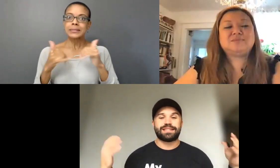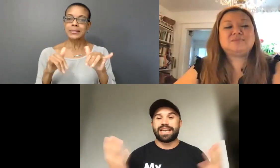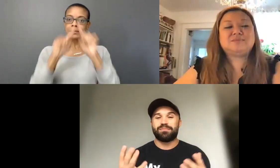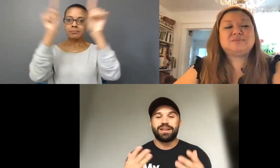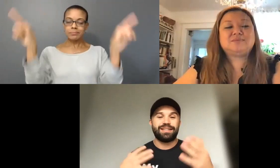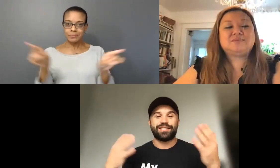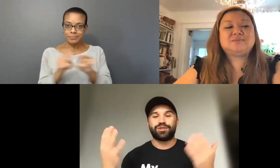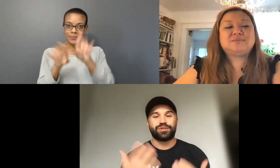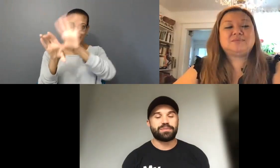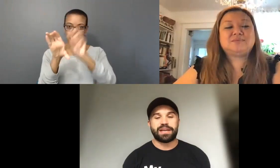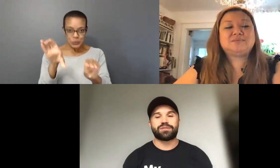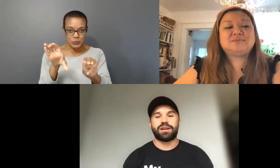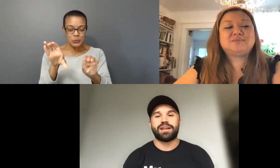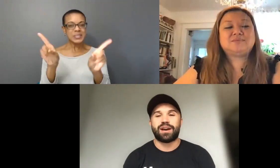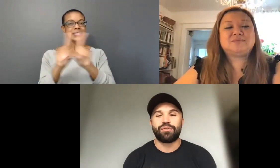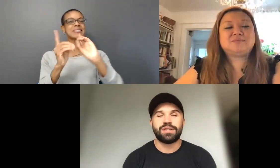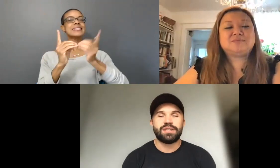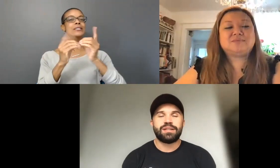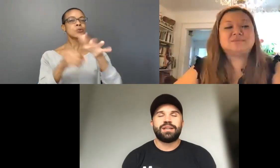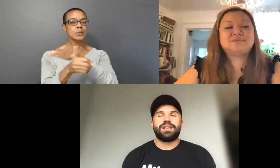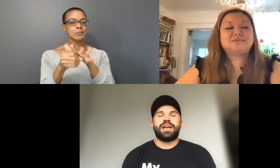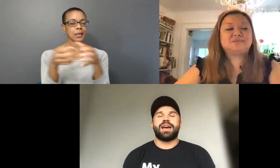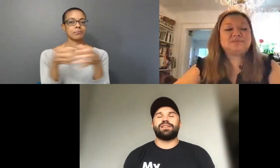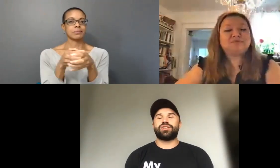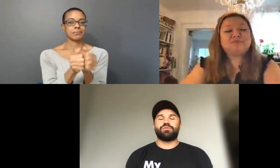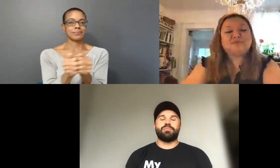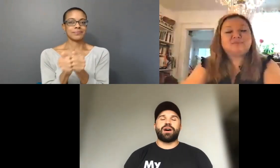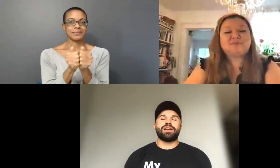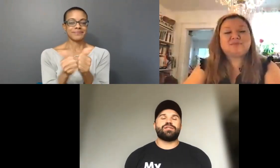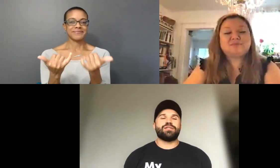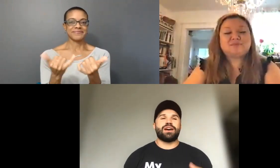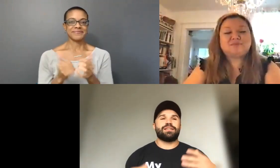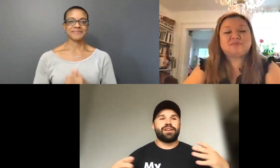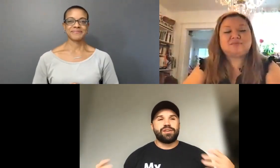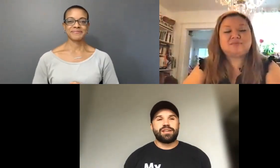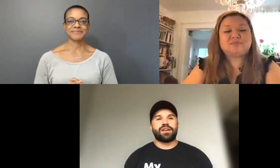the same digital space right now. And just a reminder that underneath that